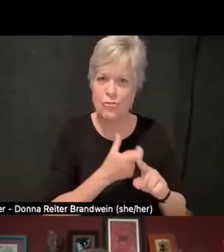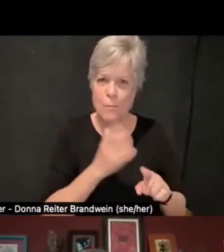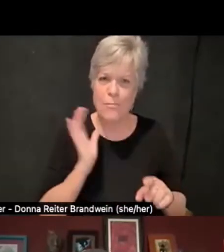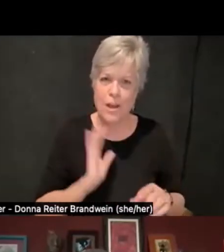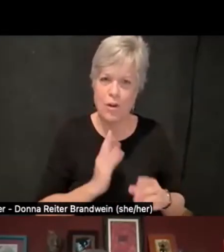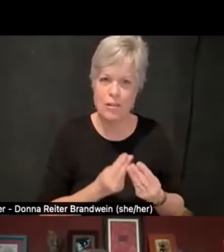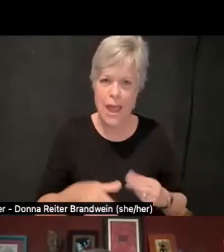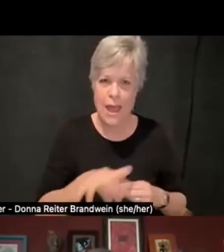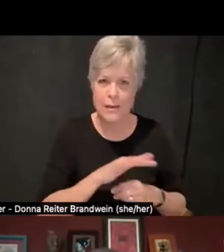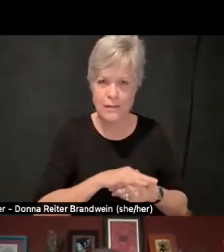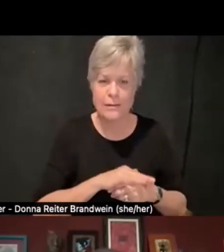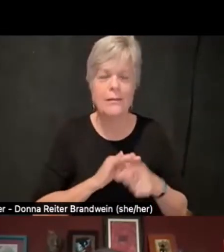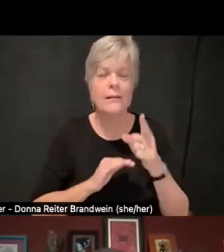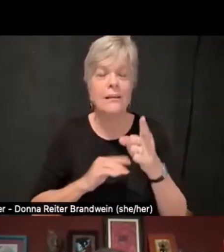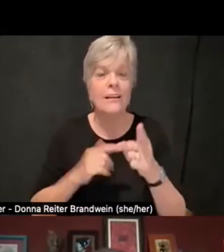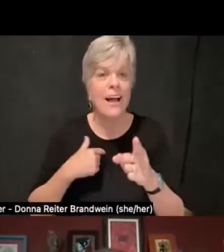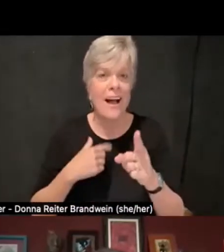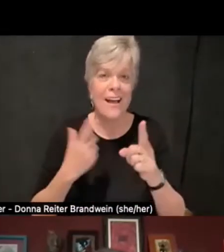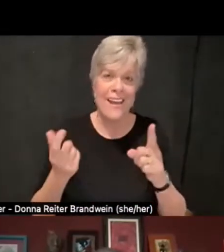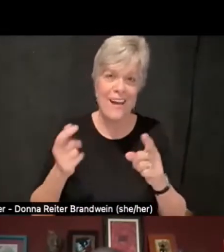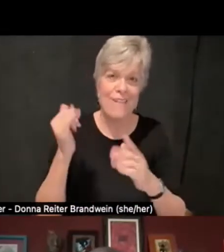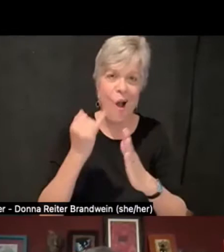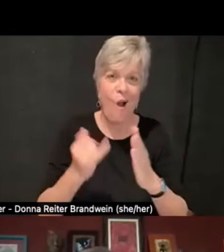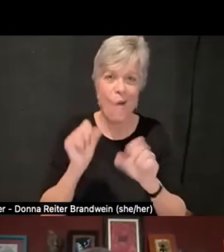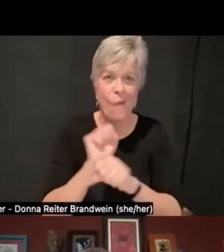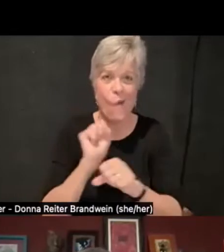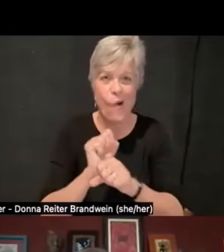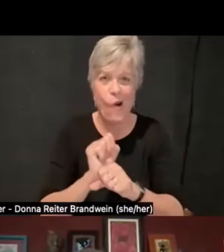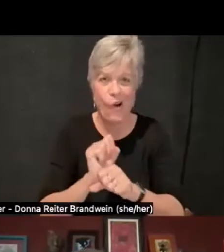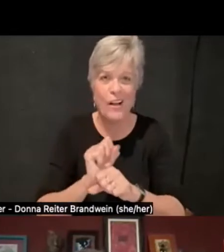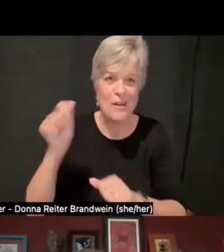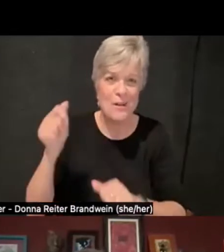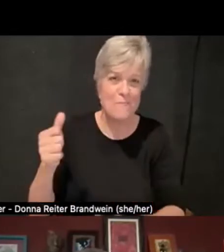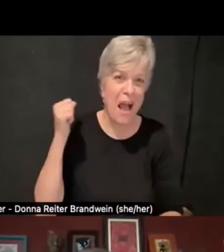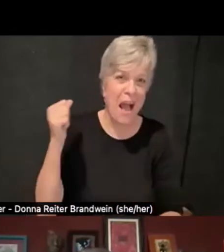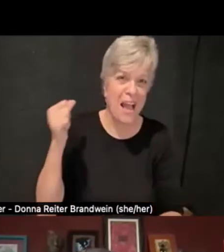from all over the place, most of it made by people I know personally,